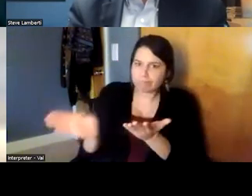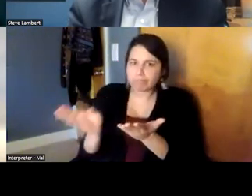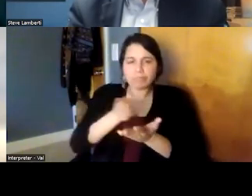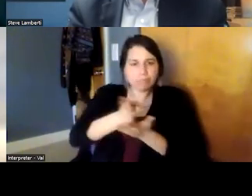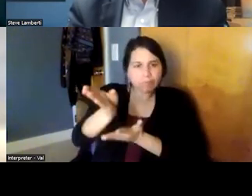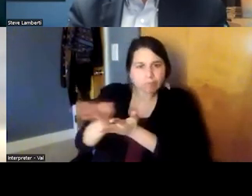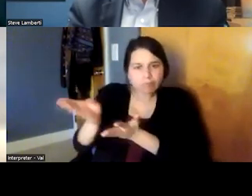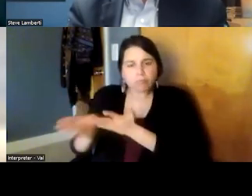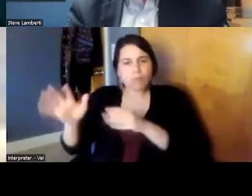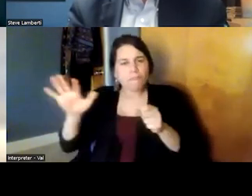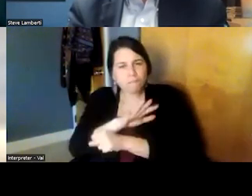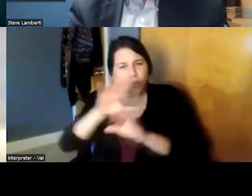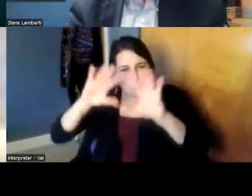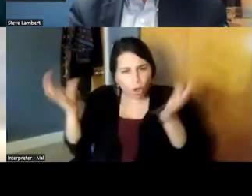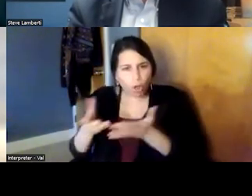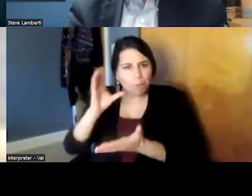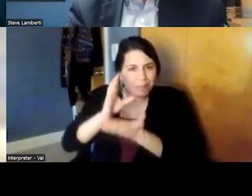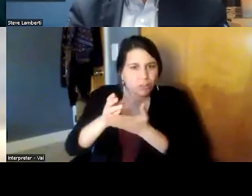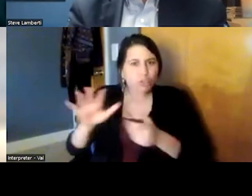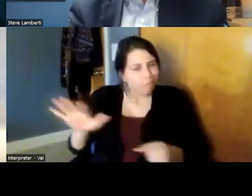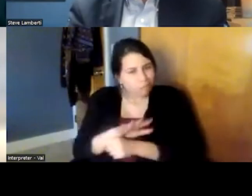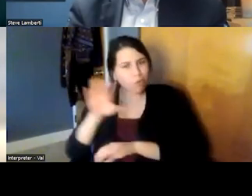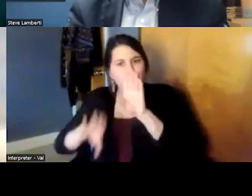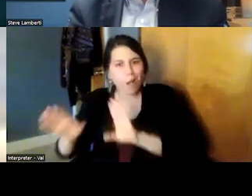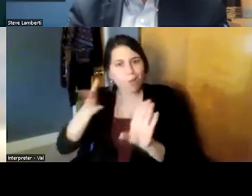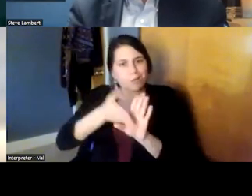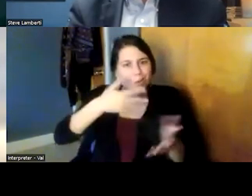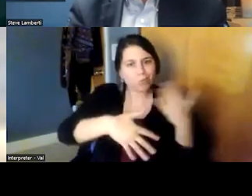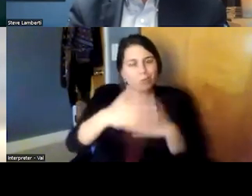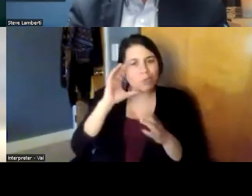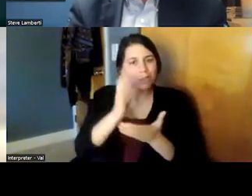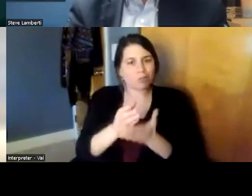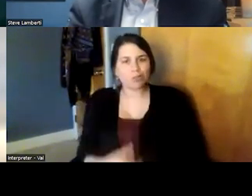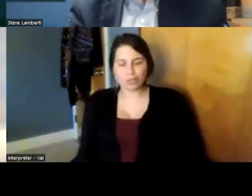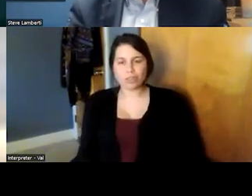they're getting that full biopsychosocial picture of the care we provide to patients so one of the